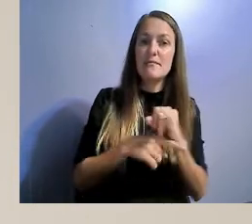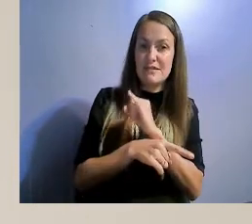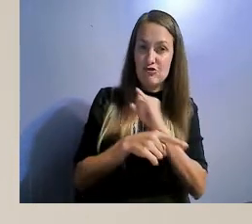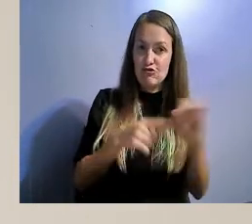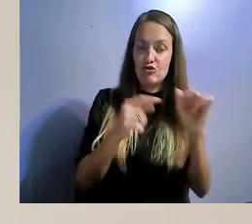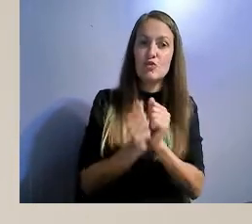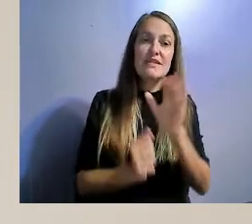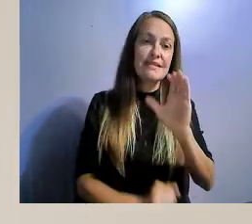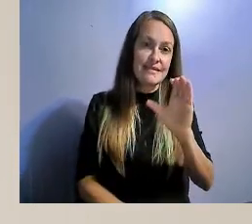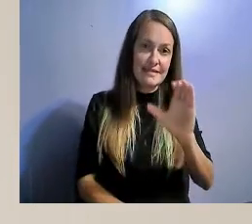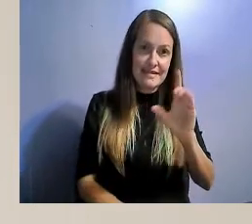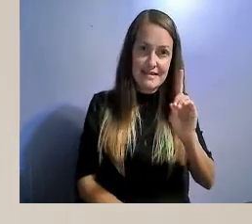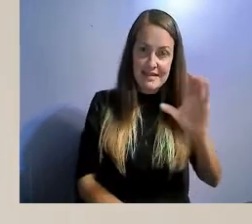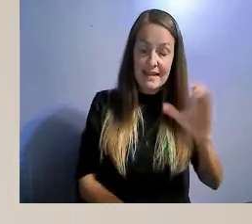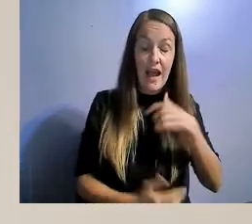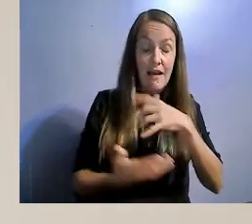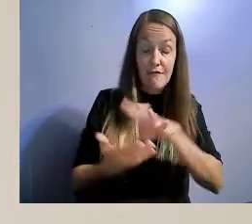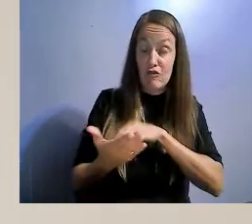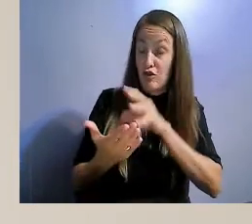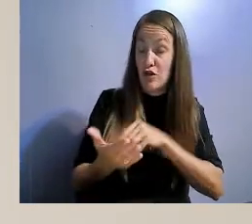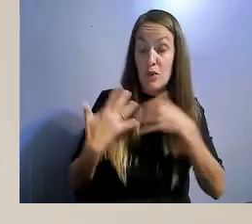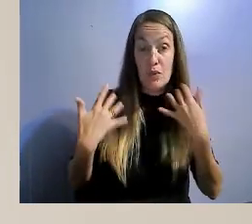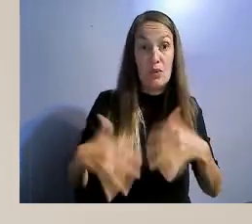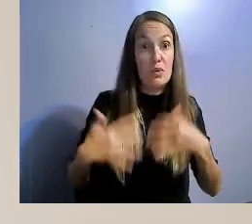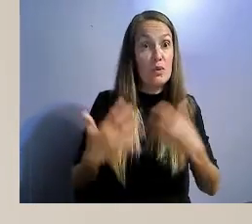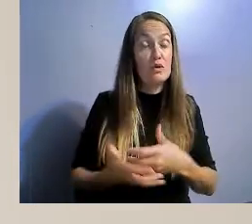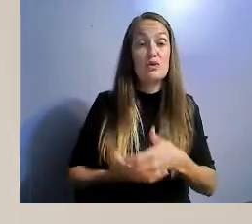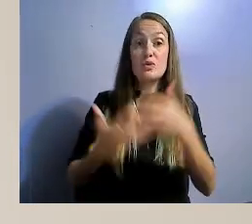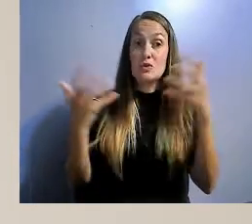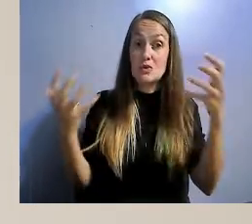I have been afforded the amazing opportunity to develop a youth